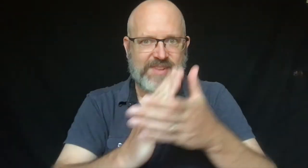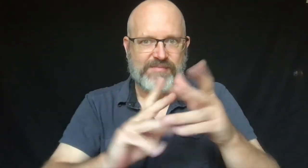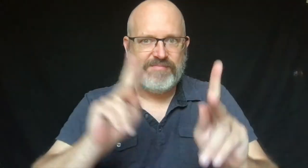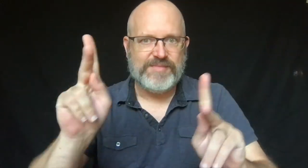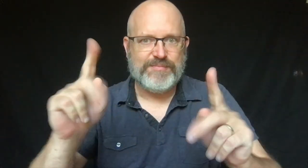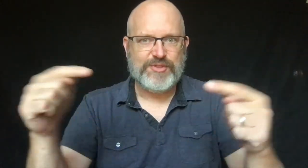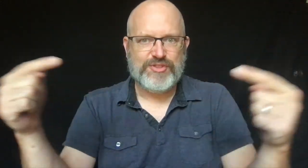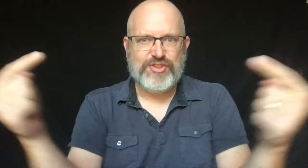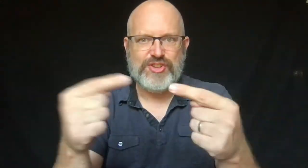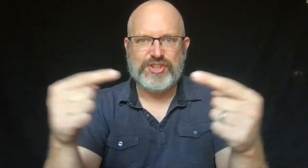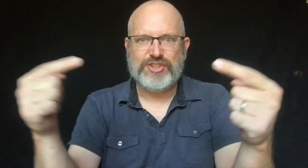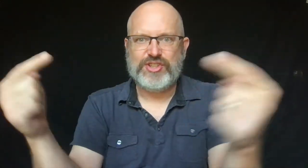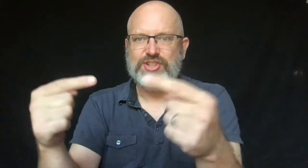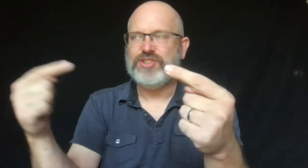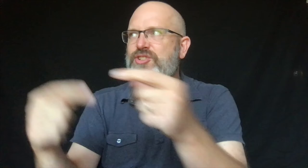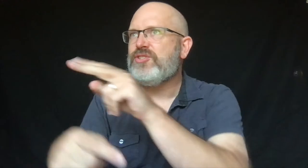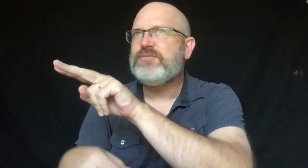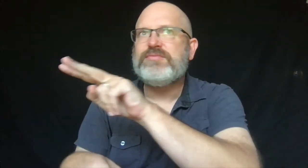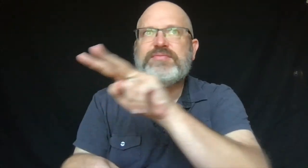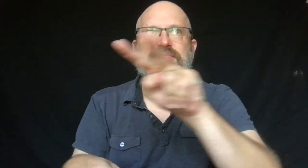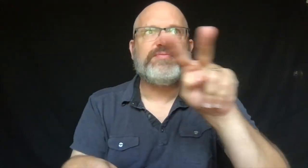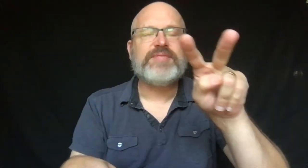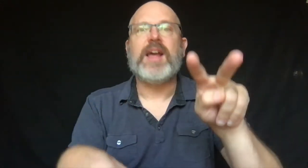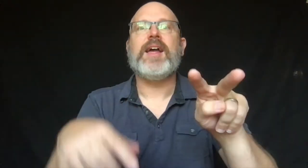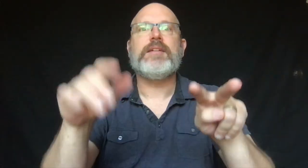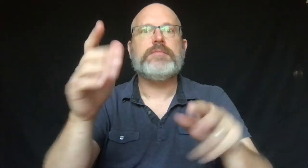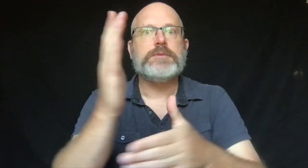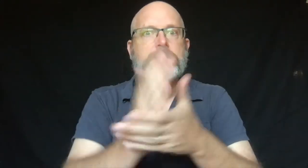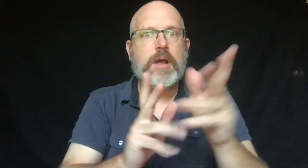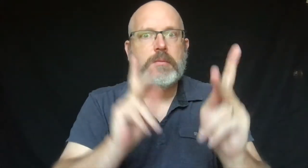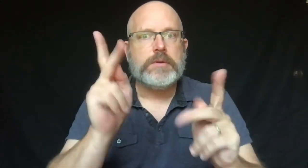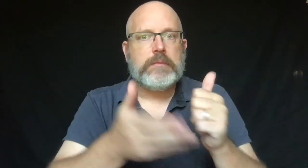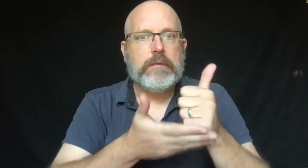They also saw people who were hurt,